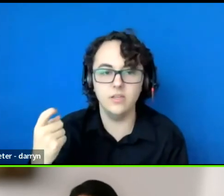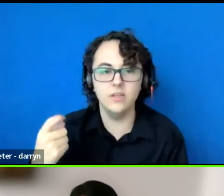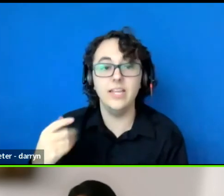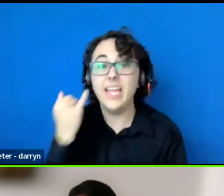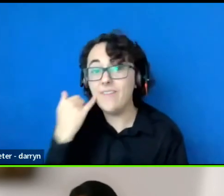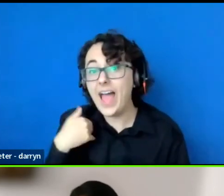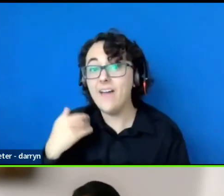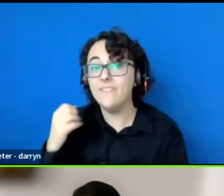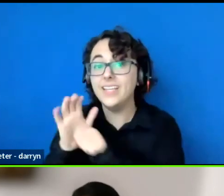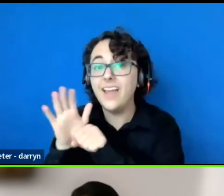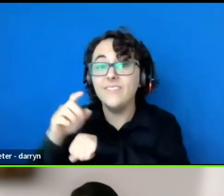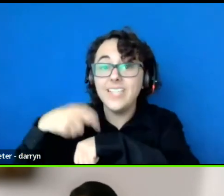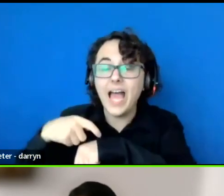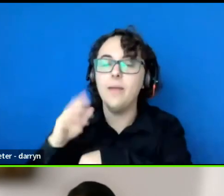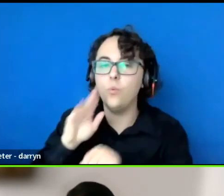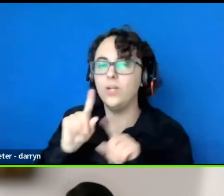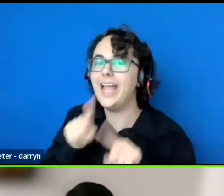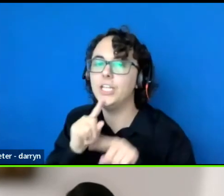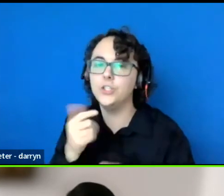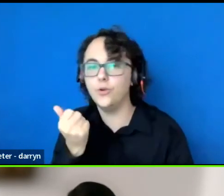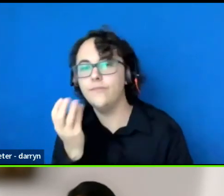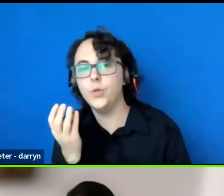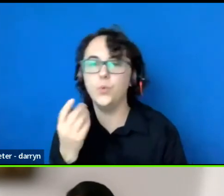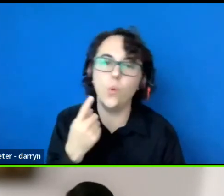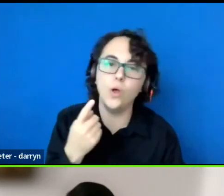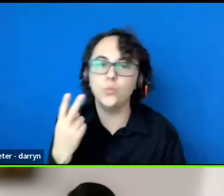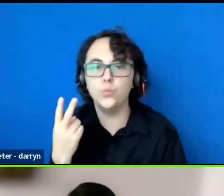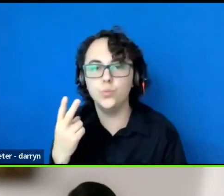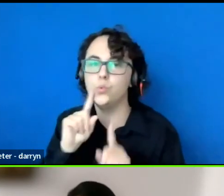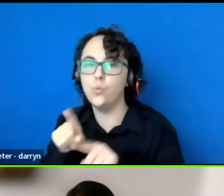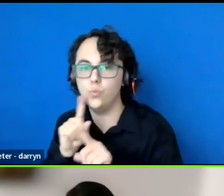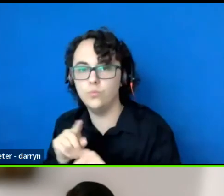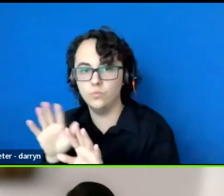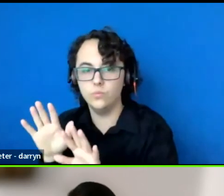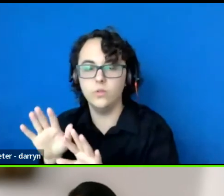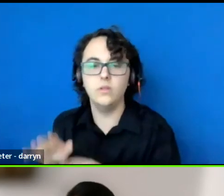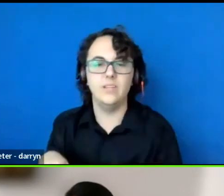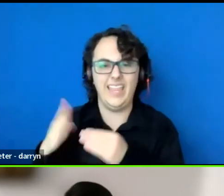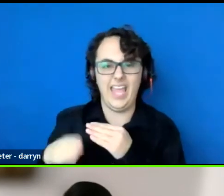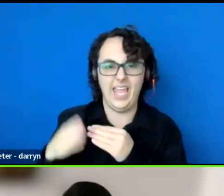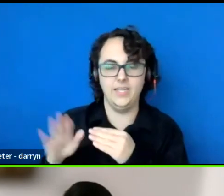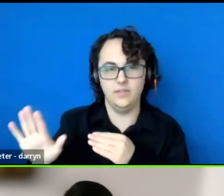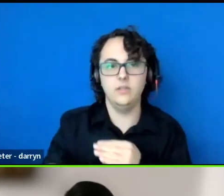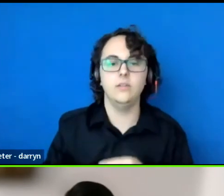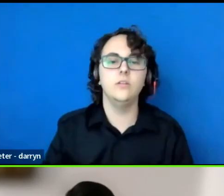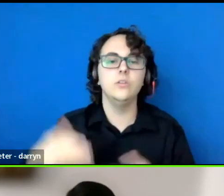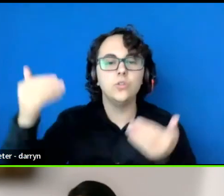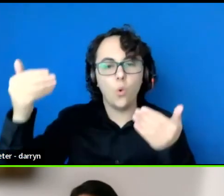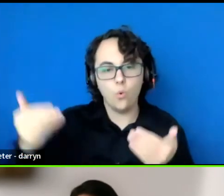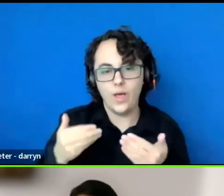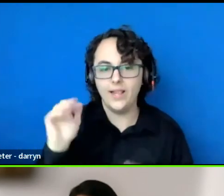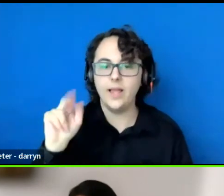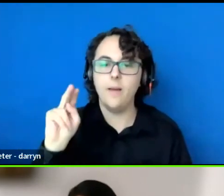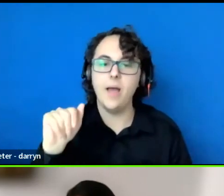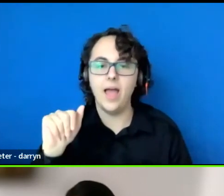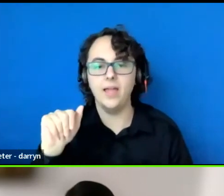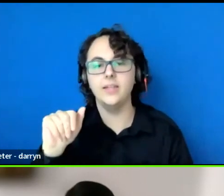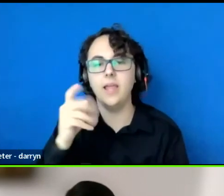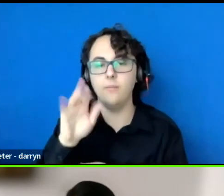at the end. So please welcome, Ana Maria Kleymeyer, a Climate Attorney to the UN who has represented Argentina